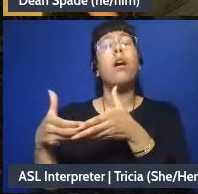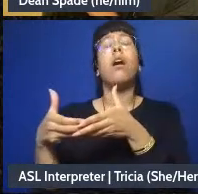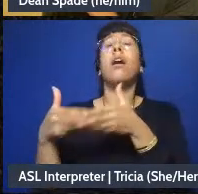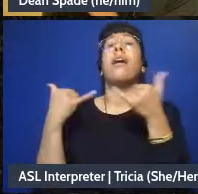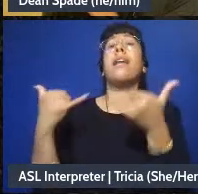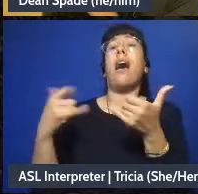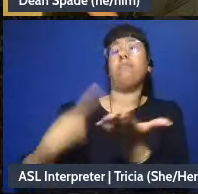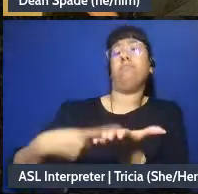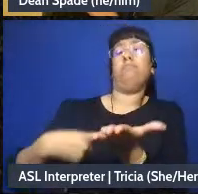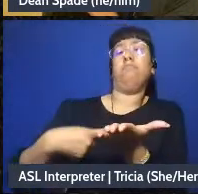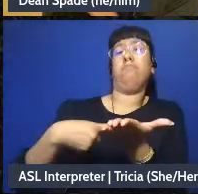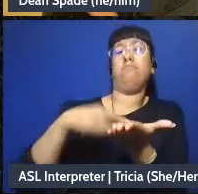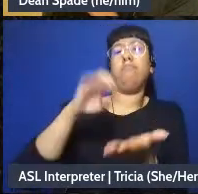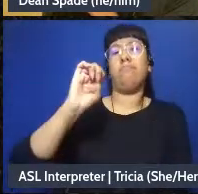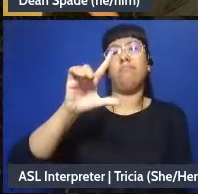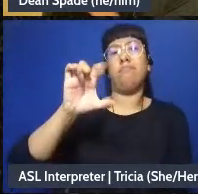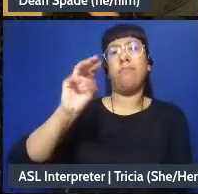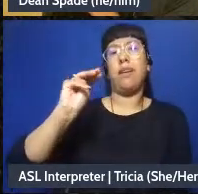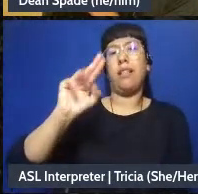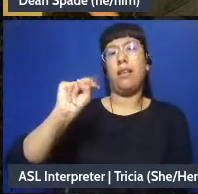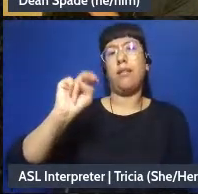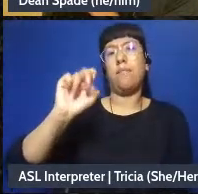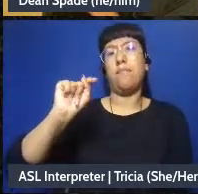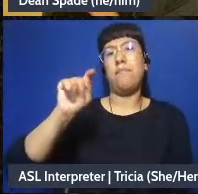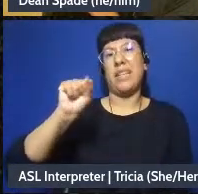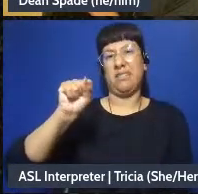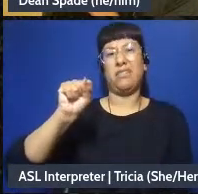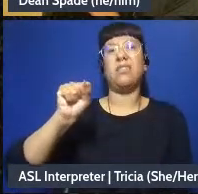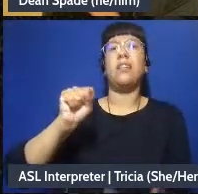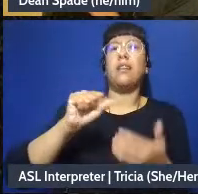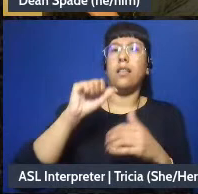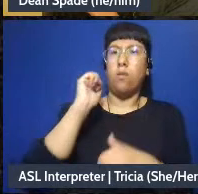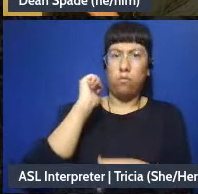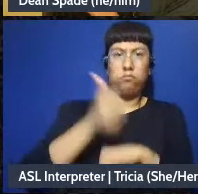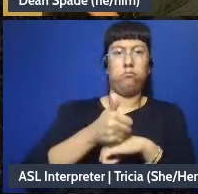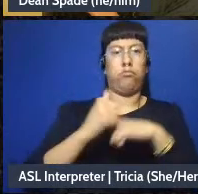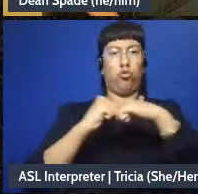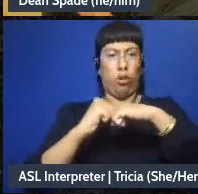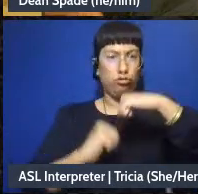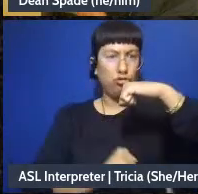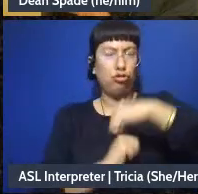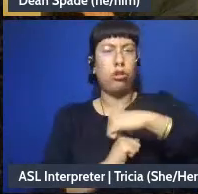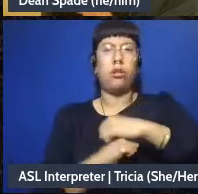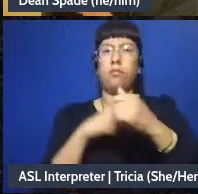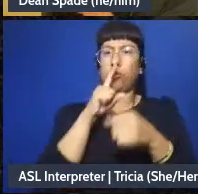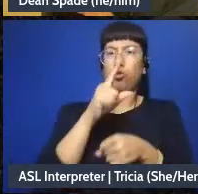put into group structure that help make decision making work and are also just important for other